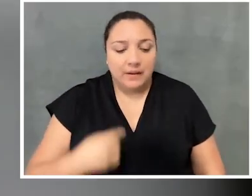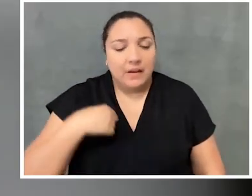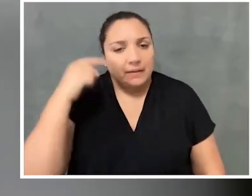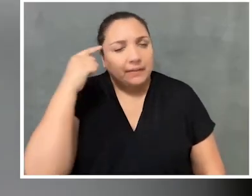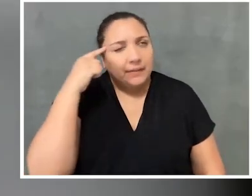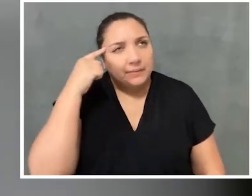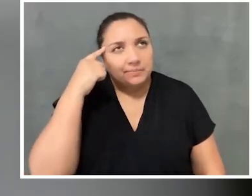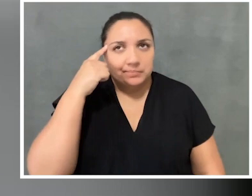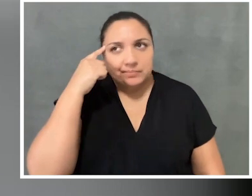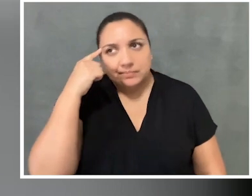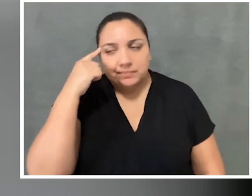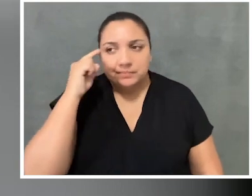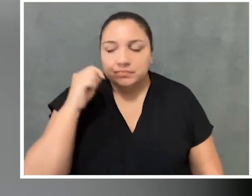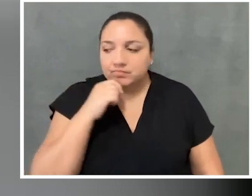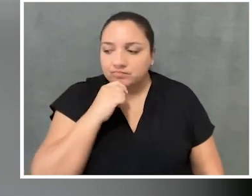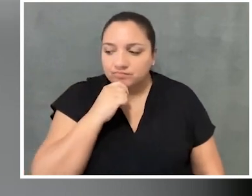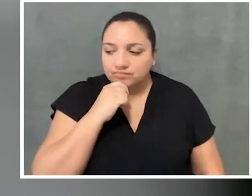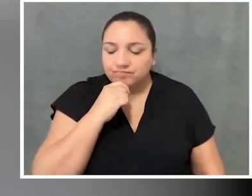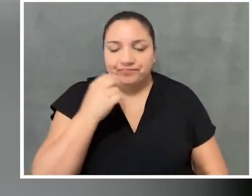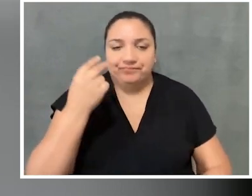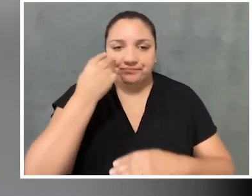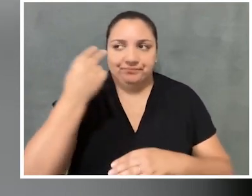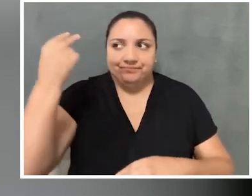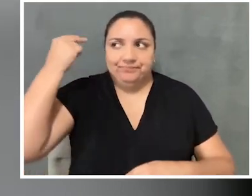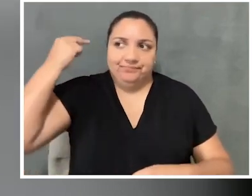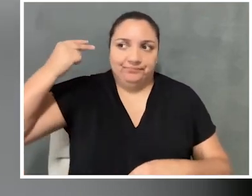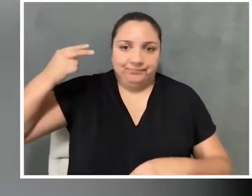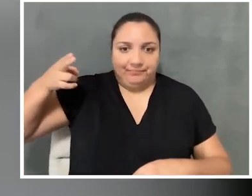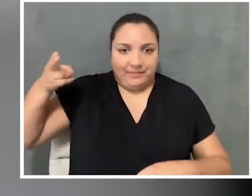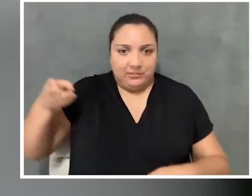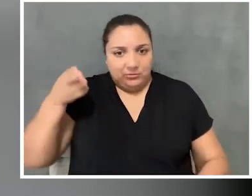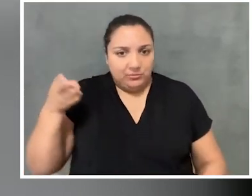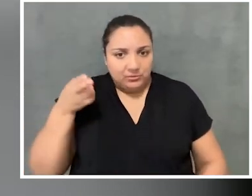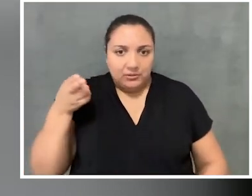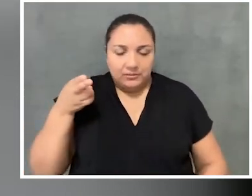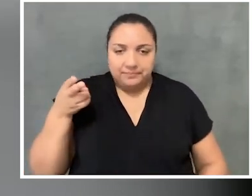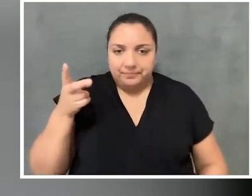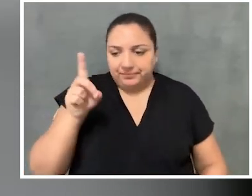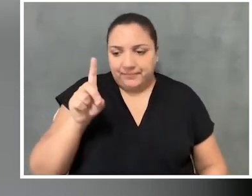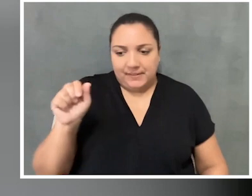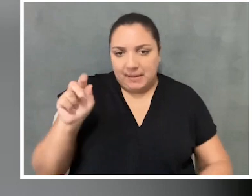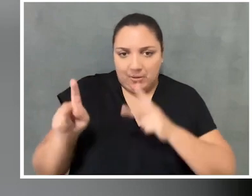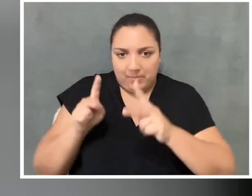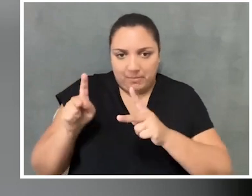you know, looking sort of historically, disabled people were not considered really in any way